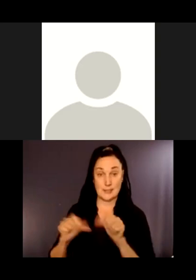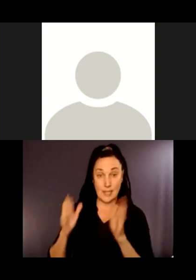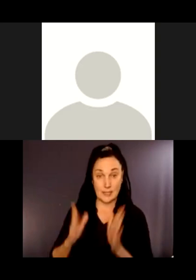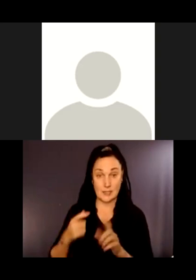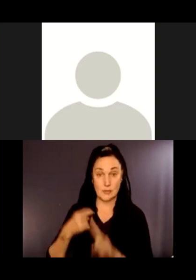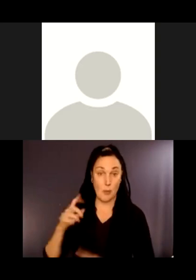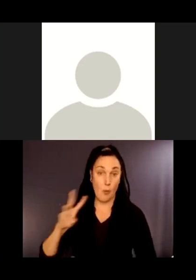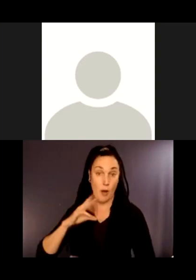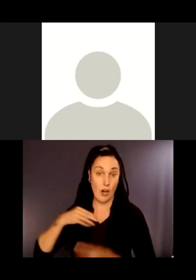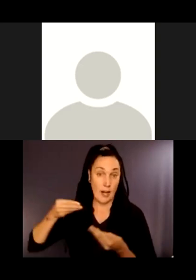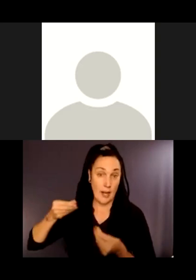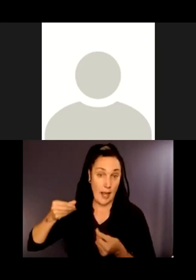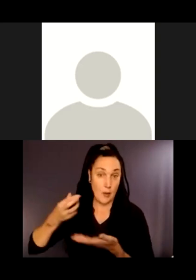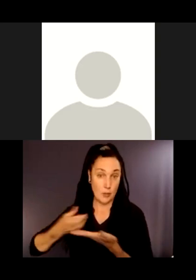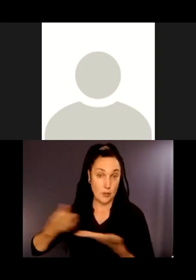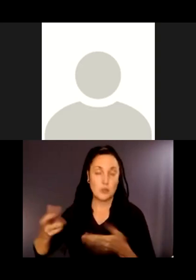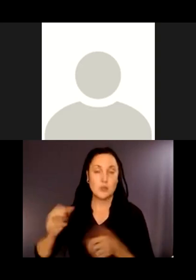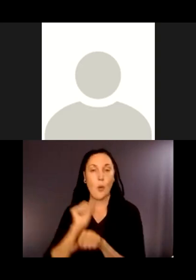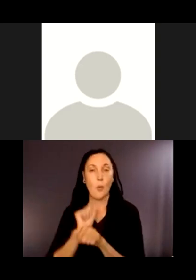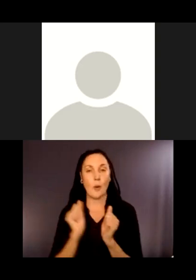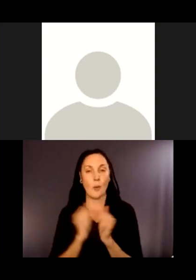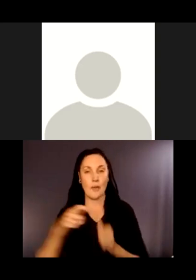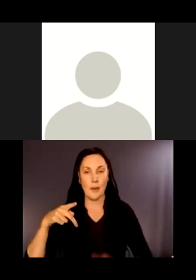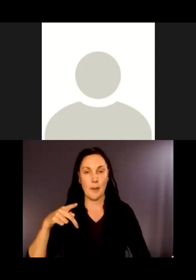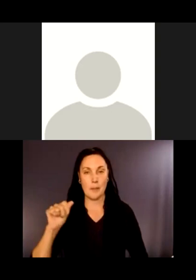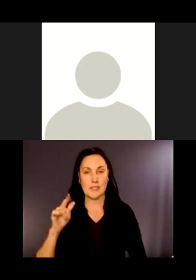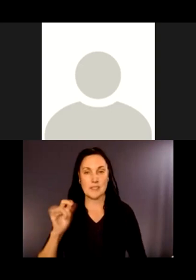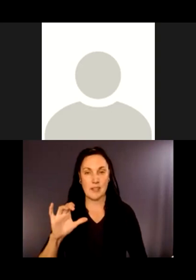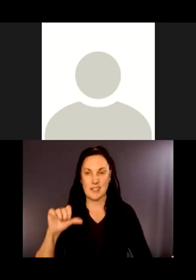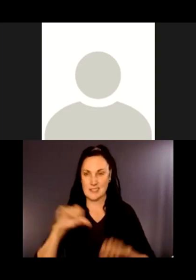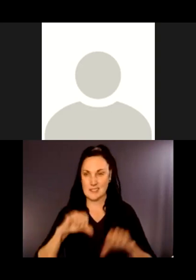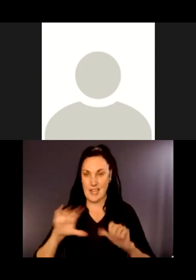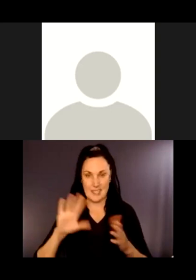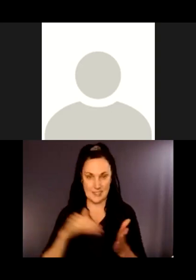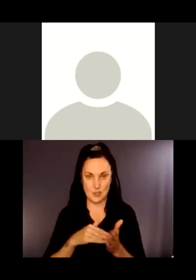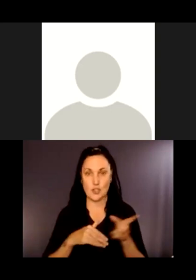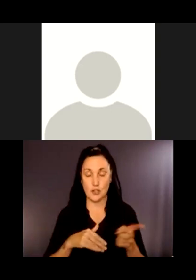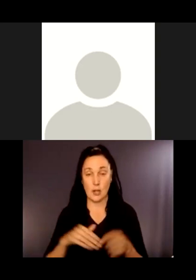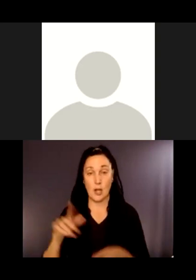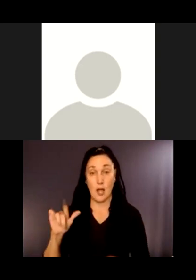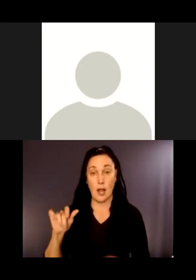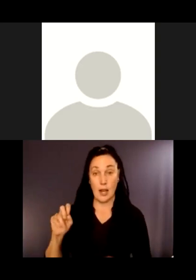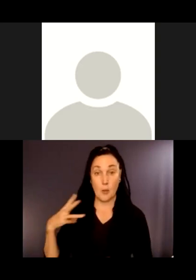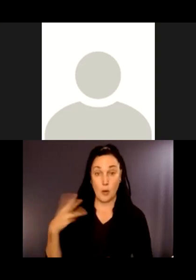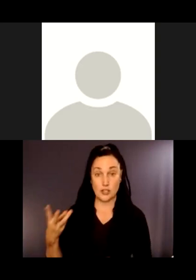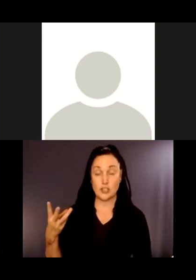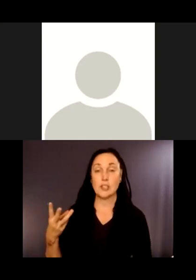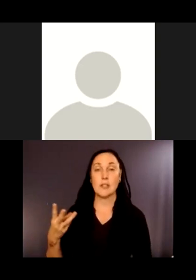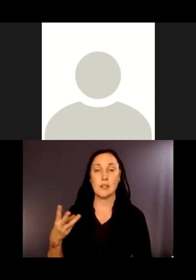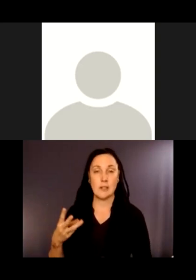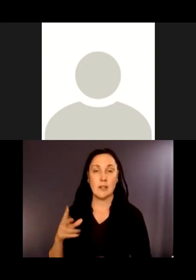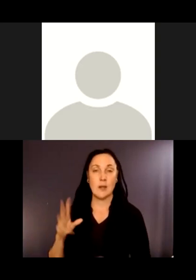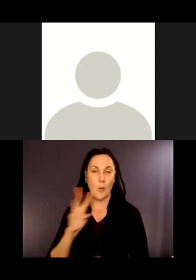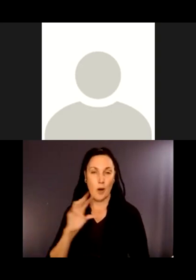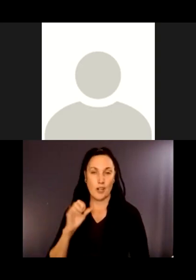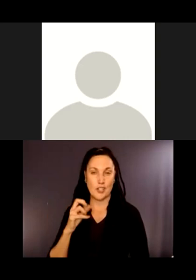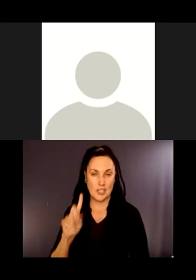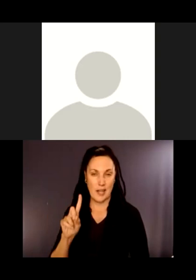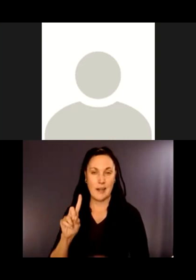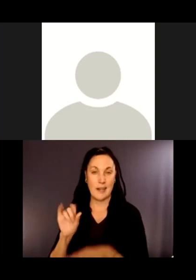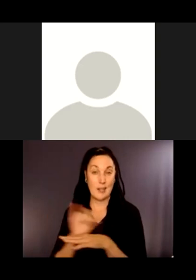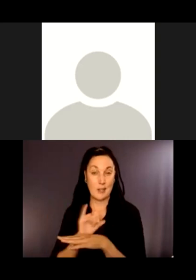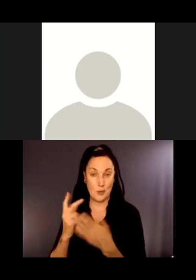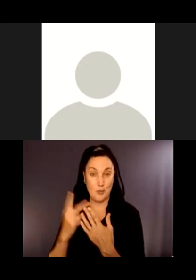have been working with Pacific science centers Lake Washington